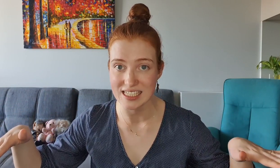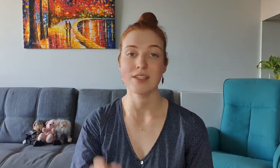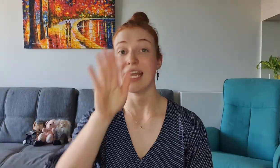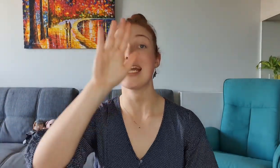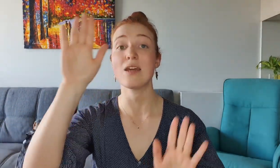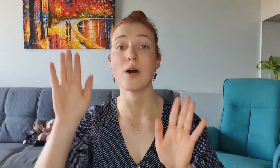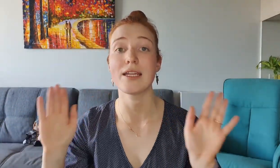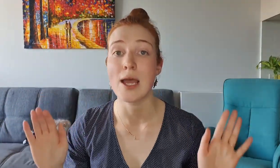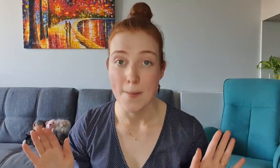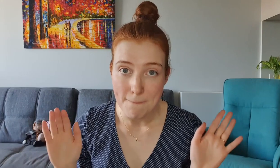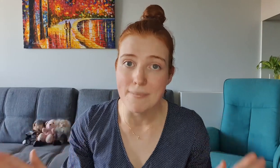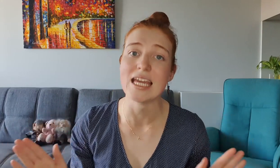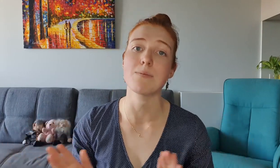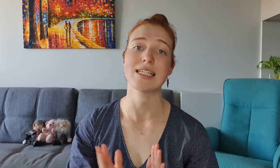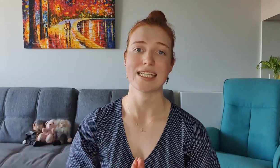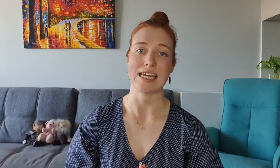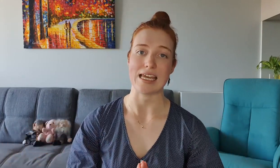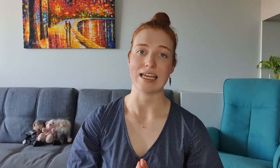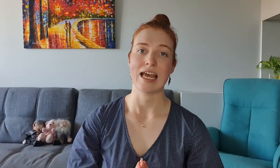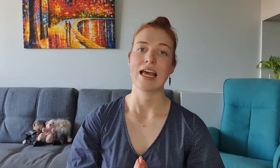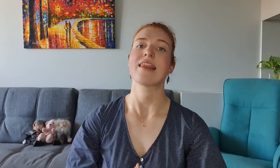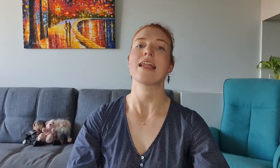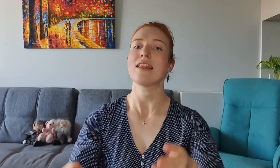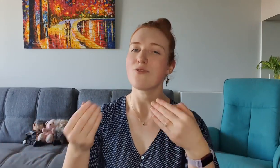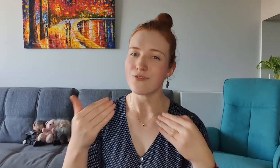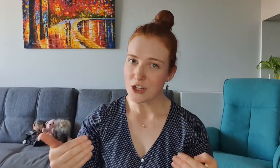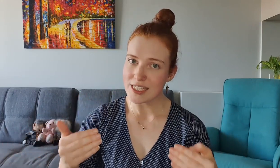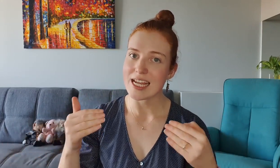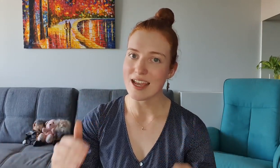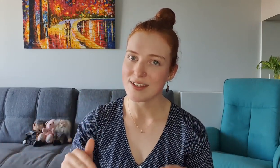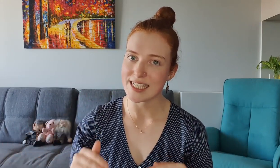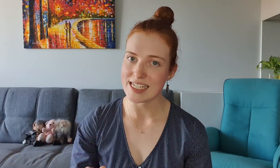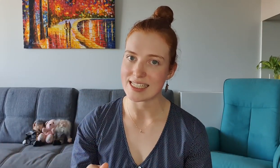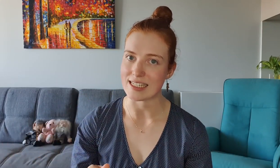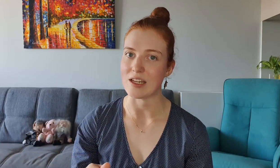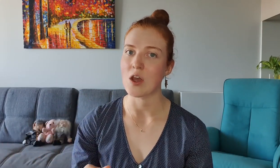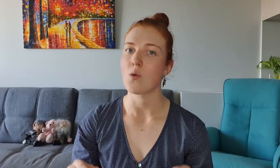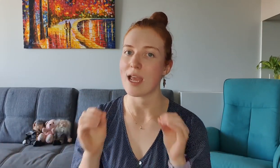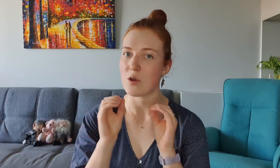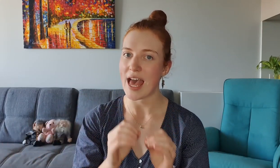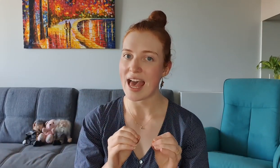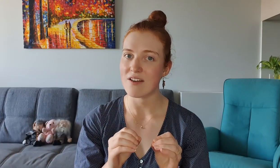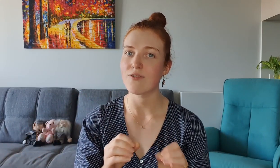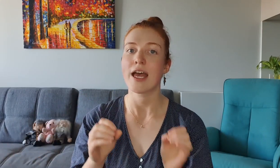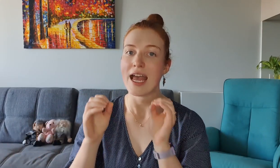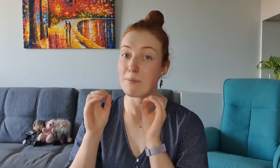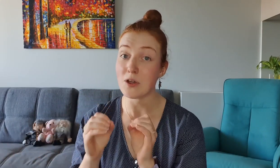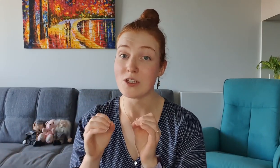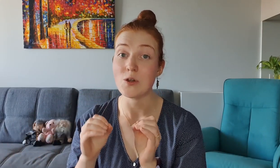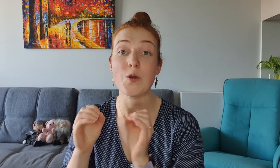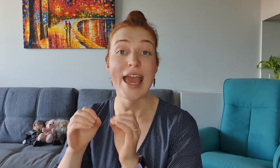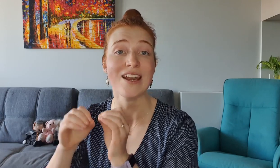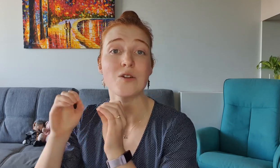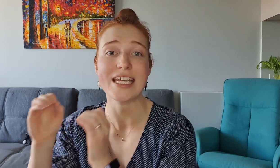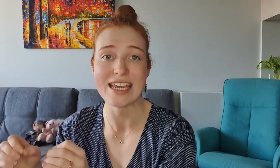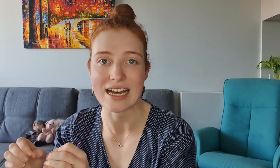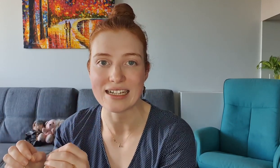Anyone maybe seeing that in the first ever season where you have a person who cannot hear